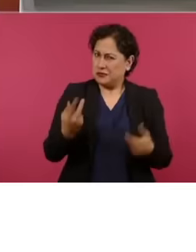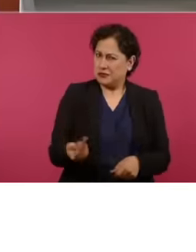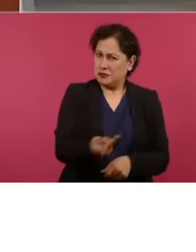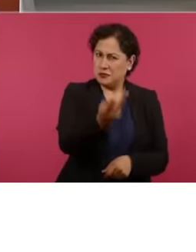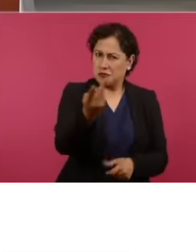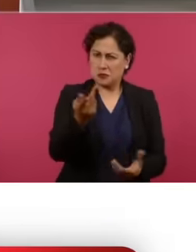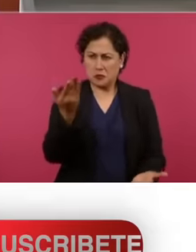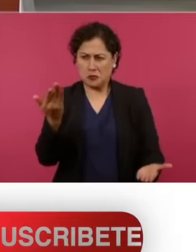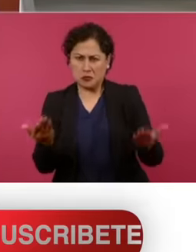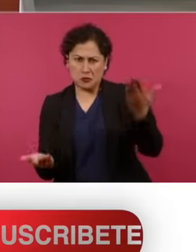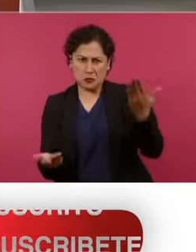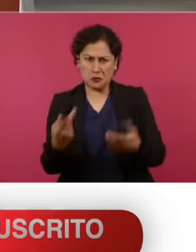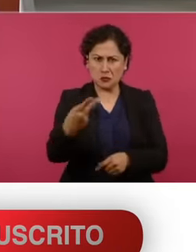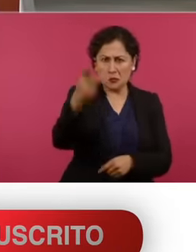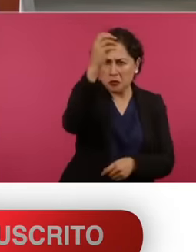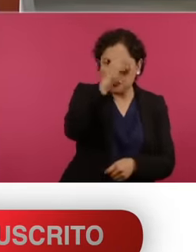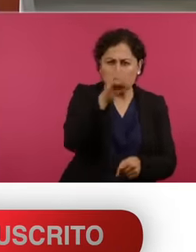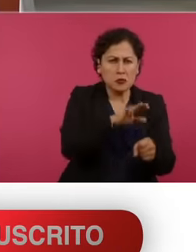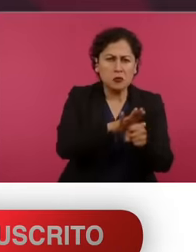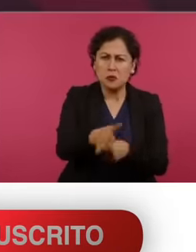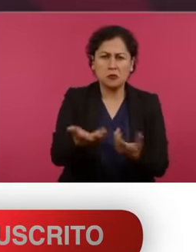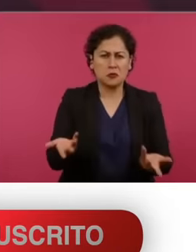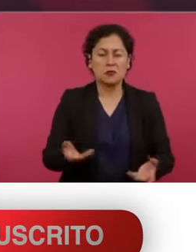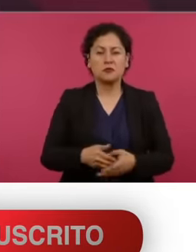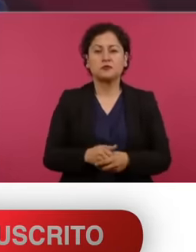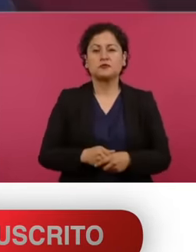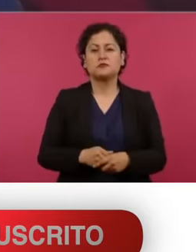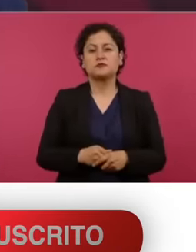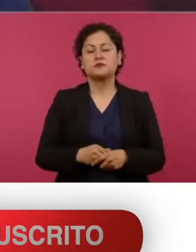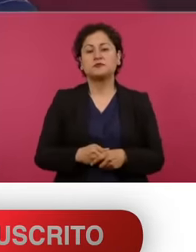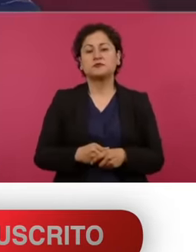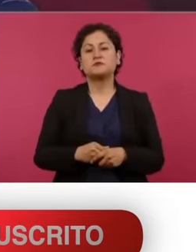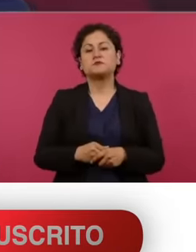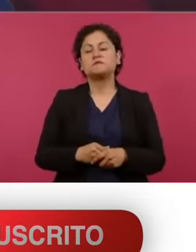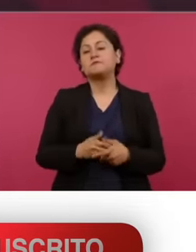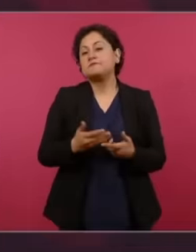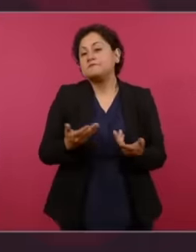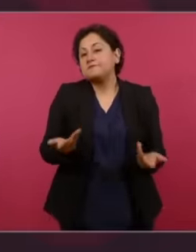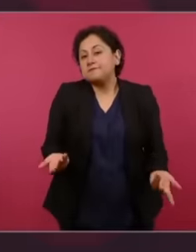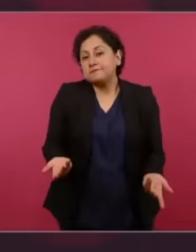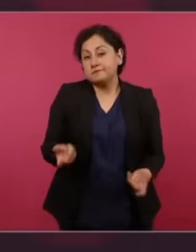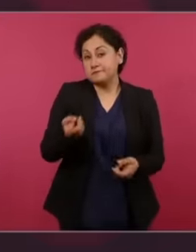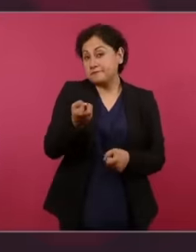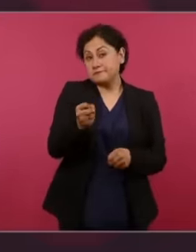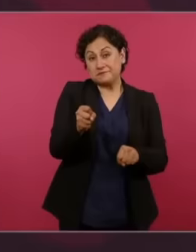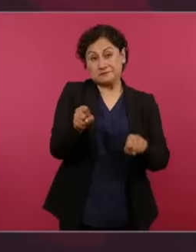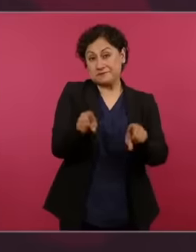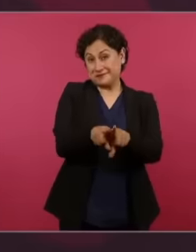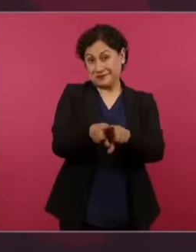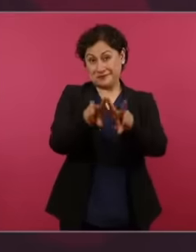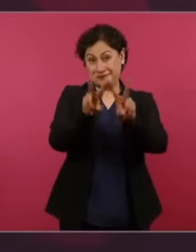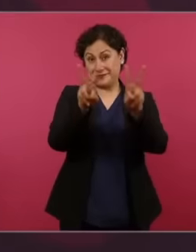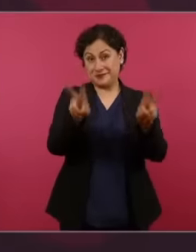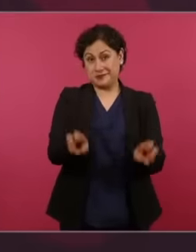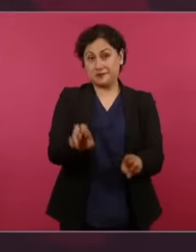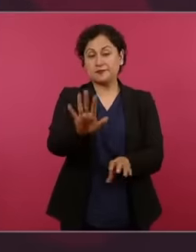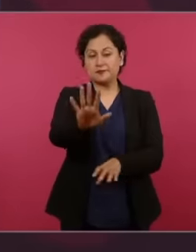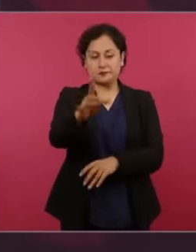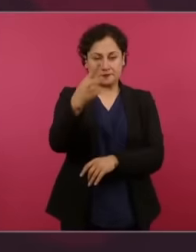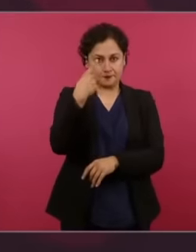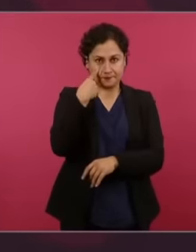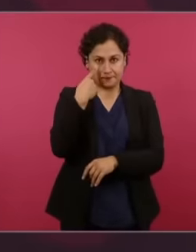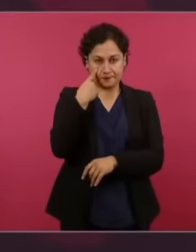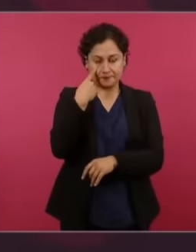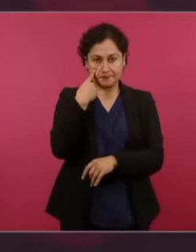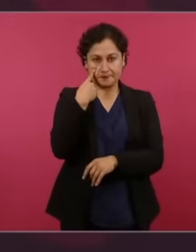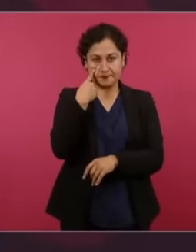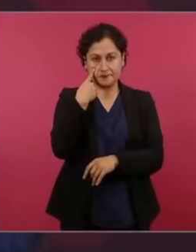is your reflection Thank you I thank you Well it is part of the same No what was happening until